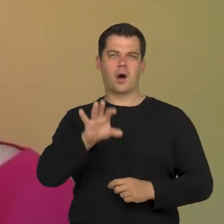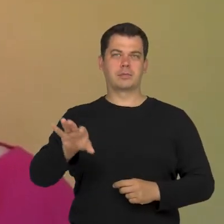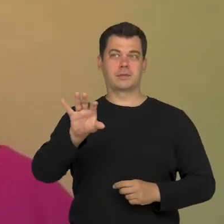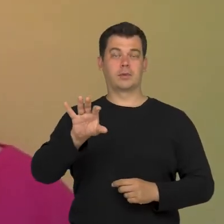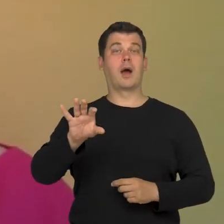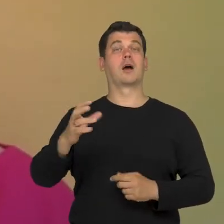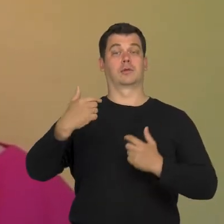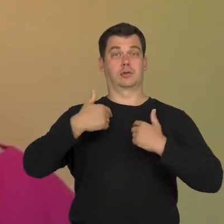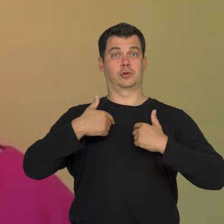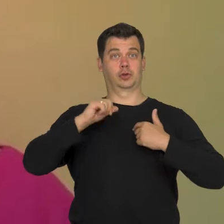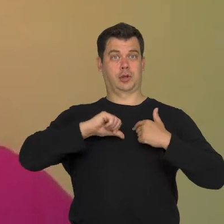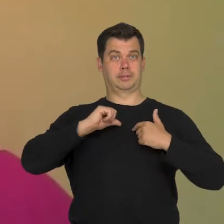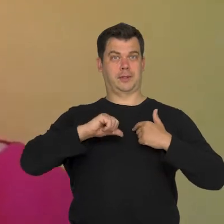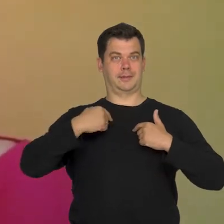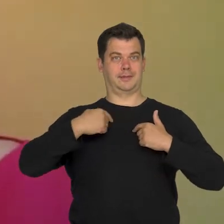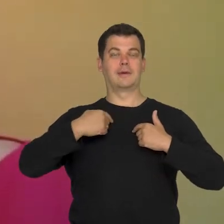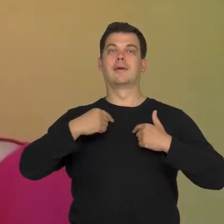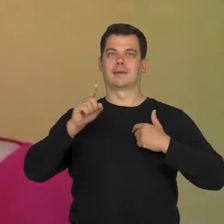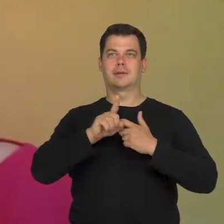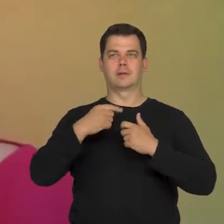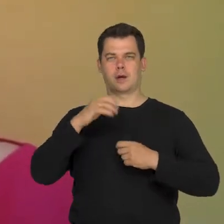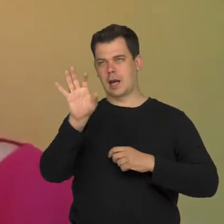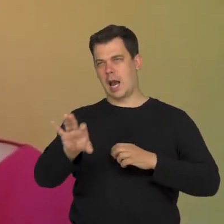as a staring person with sight impairment